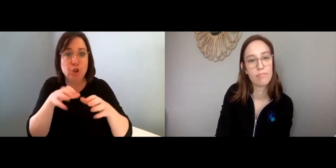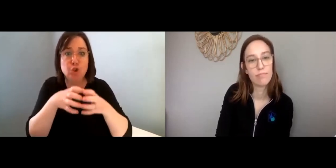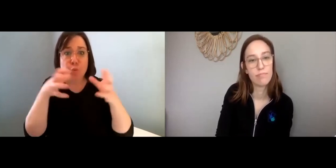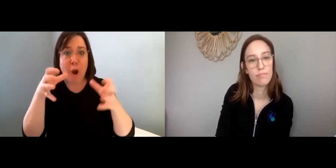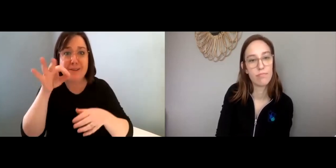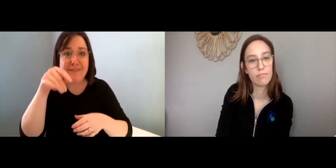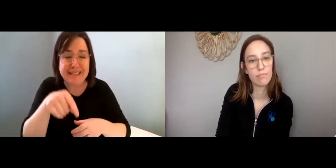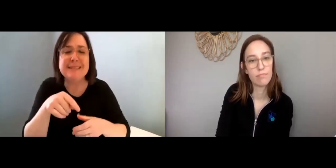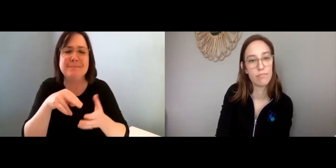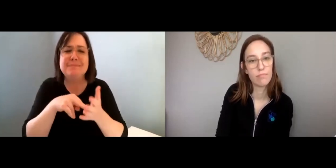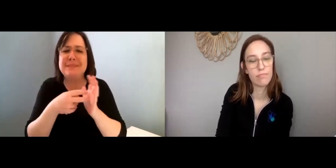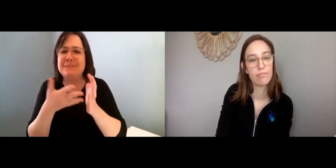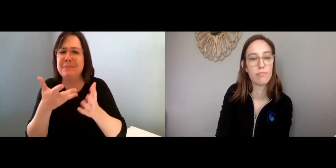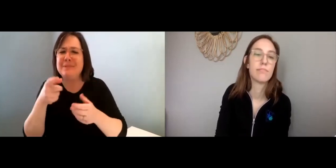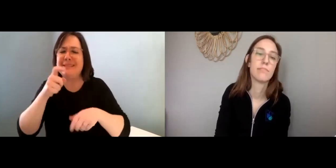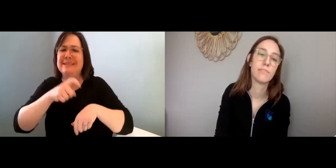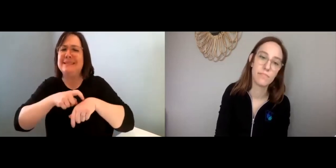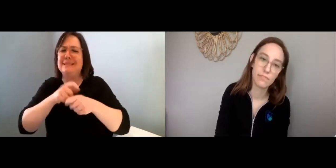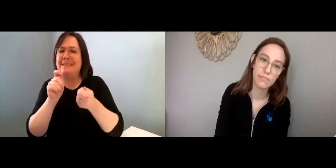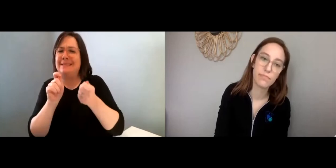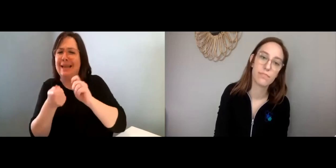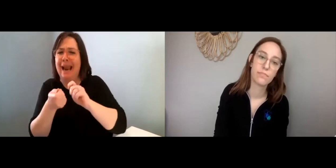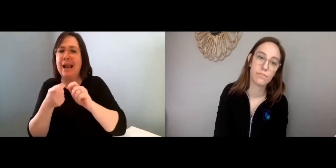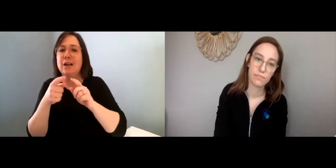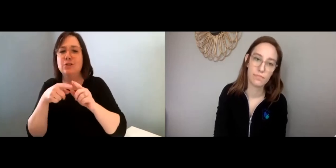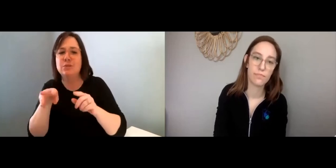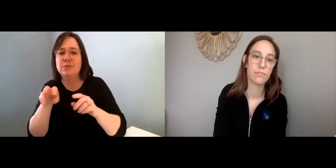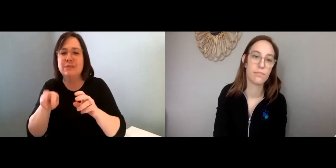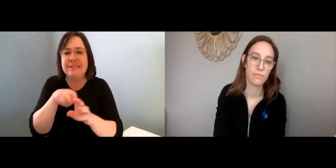What’s important is that you acknowledge if you are doing too much of one particular thing;